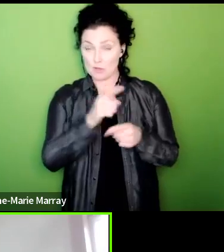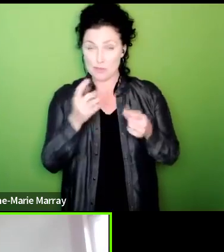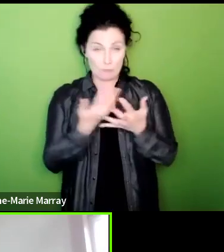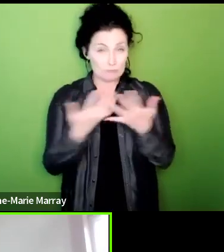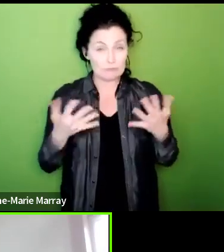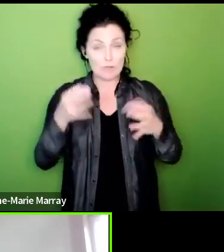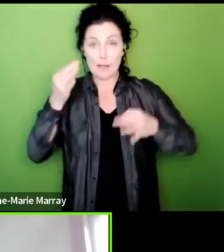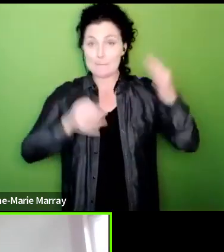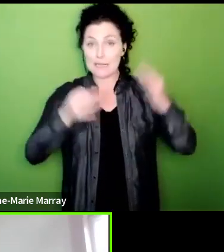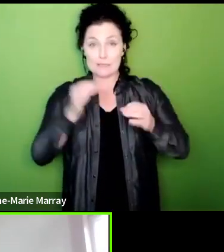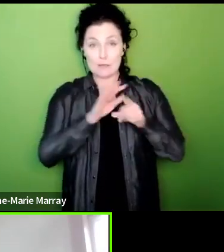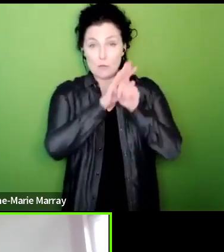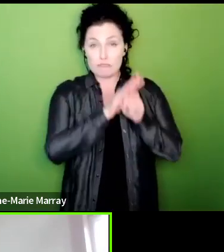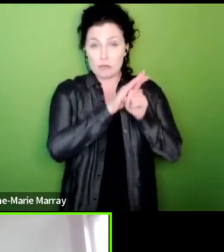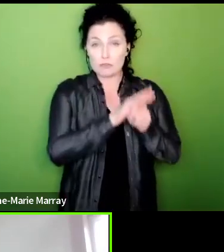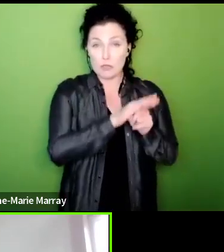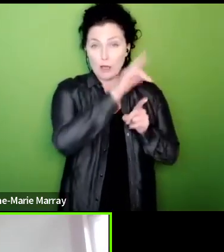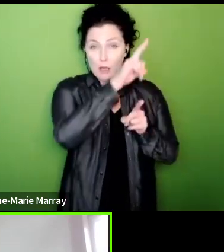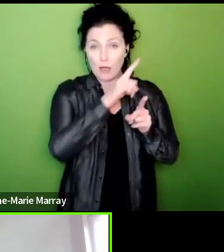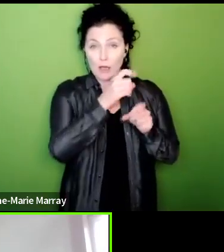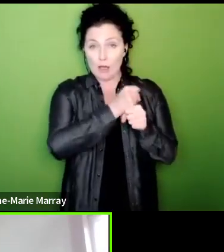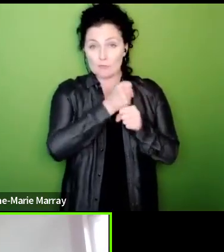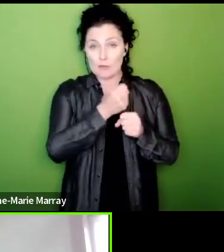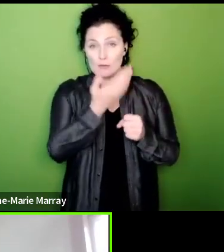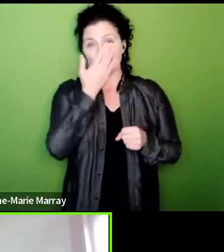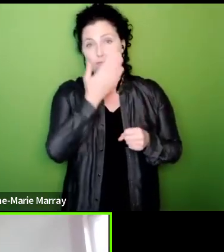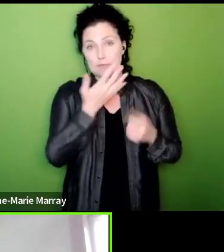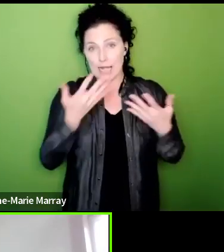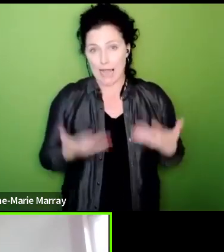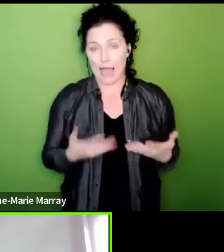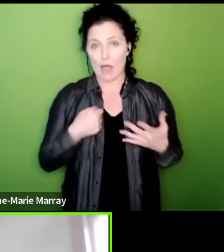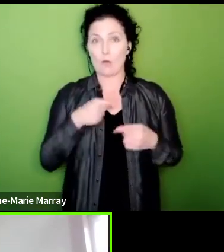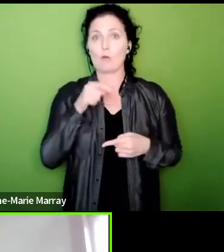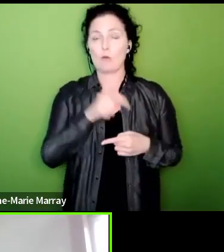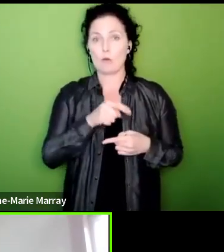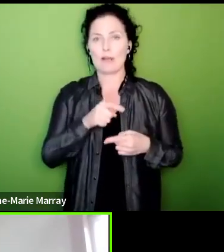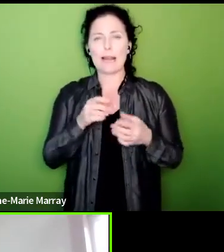borders then clearly that may have a specific effect so what we want to assure people is